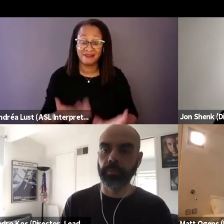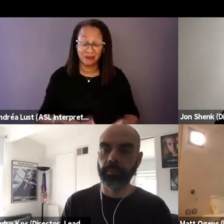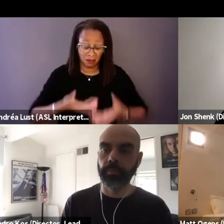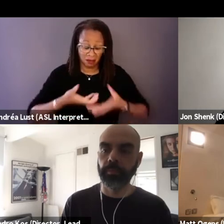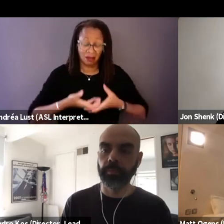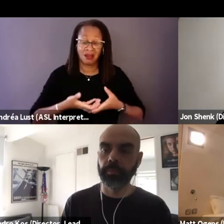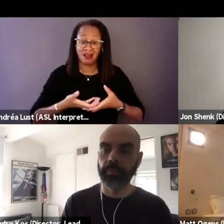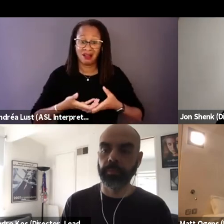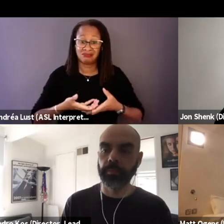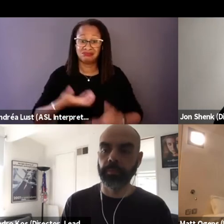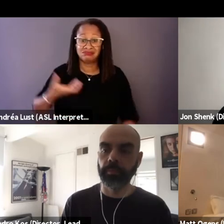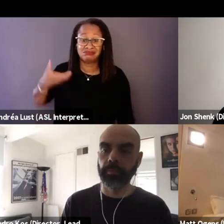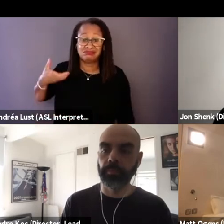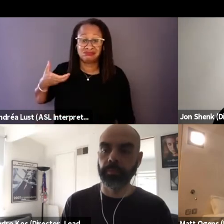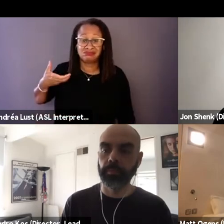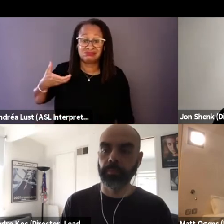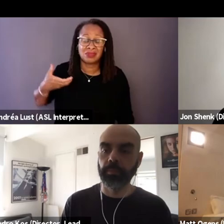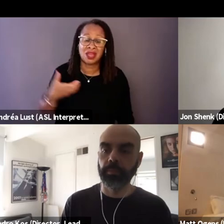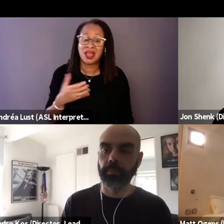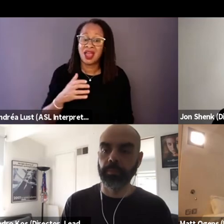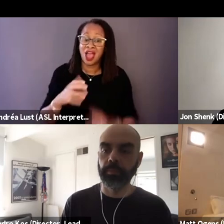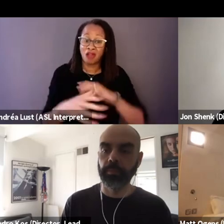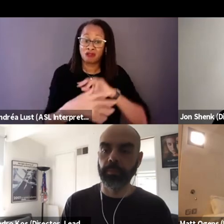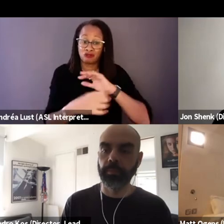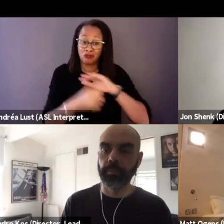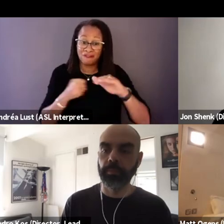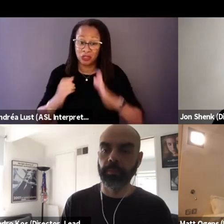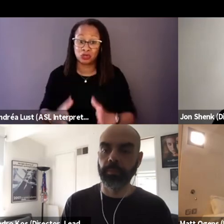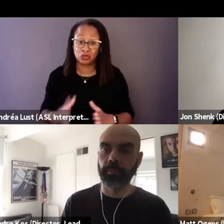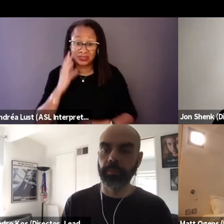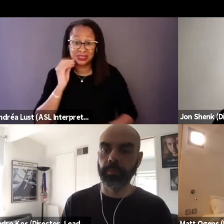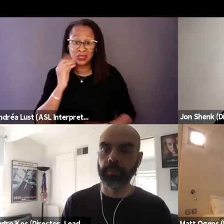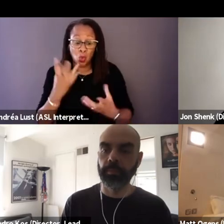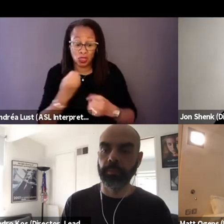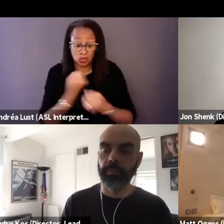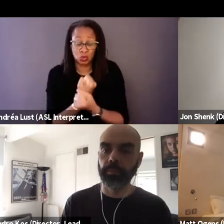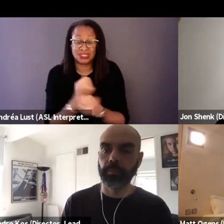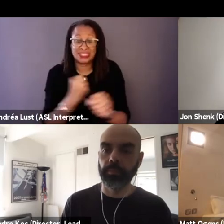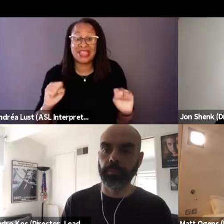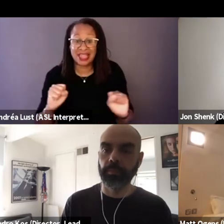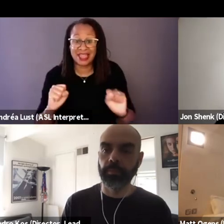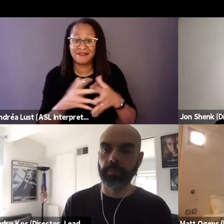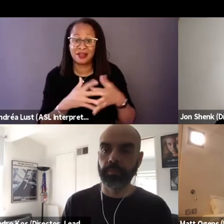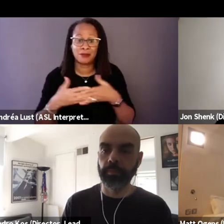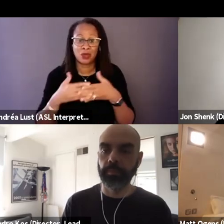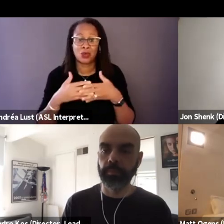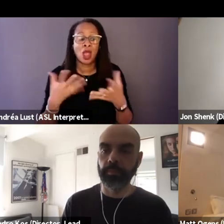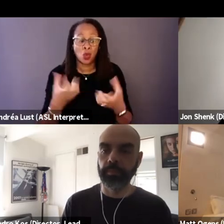they wanted to save America, they wanted to save their families in Europe,